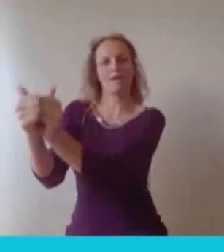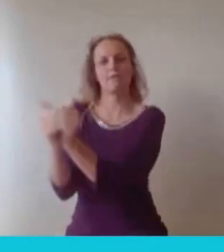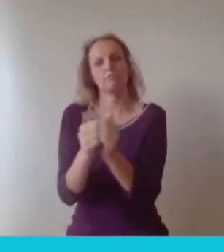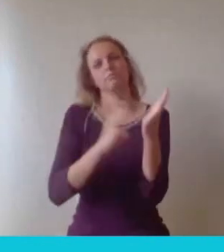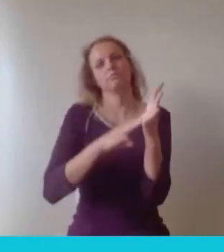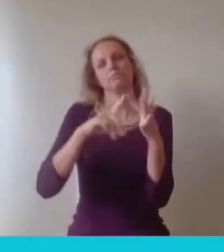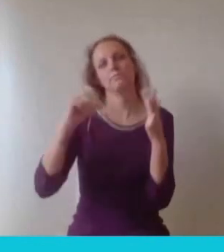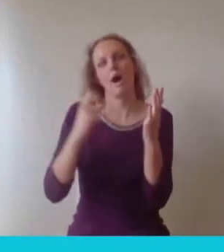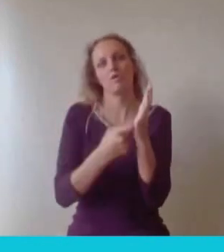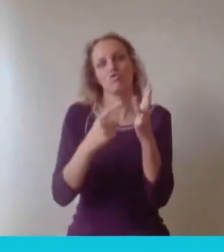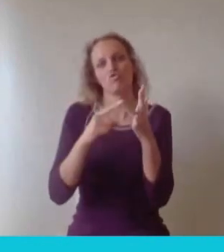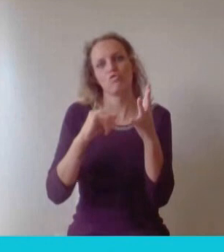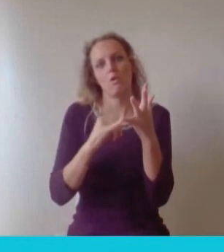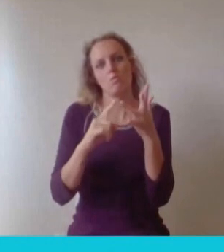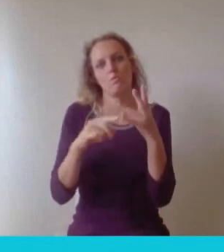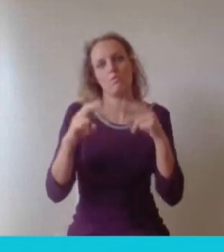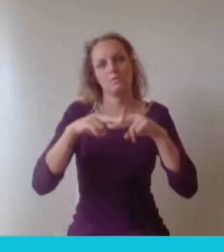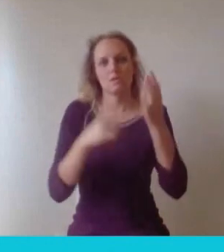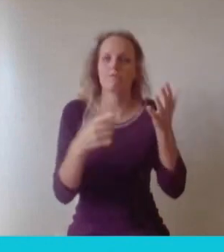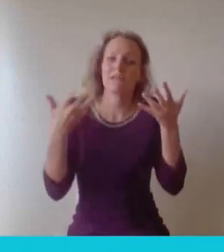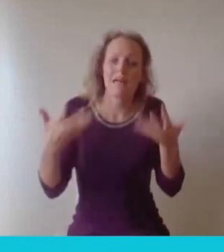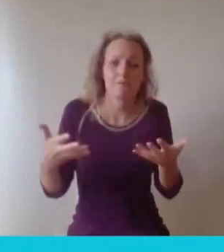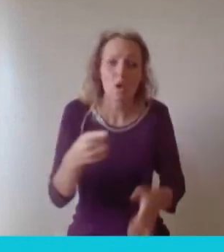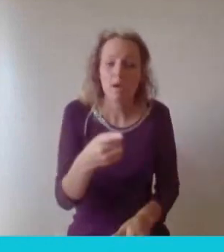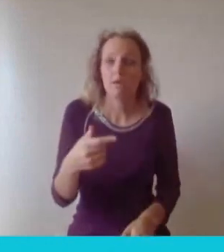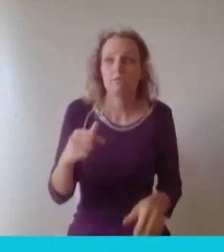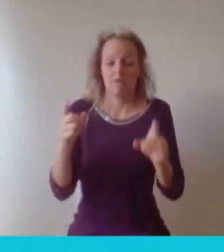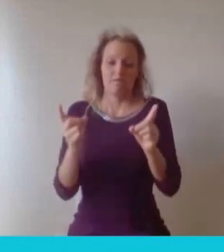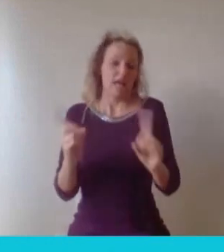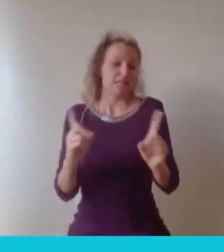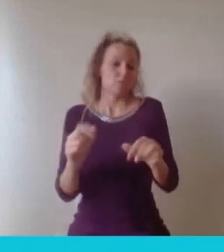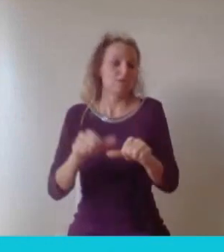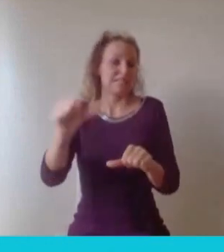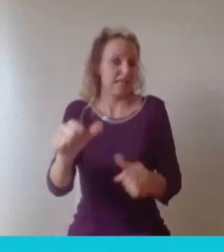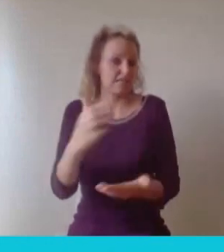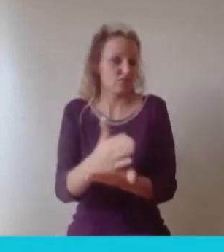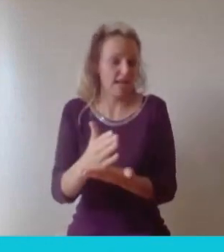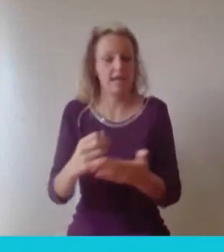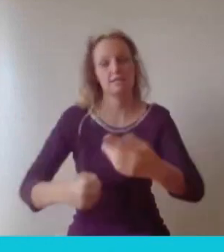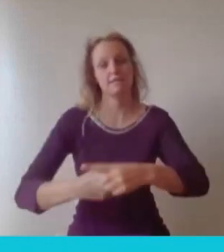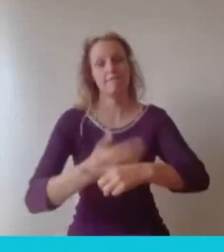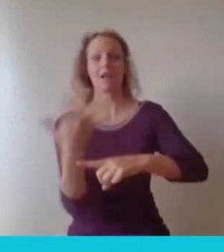that's what's next for me and then personally I'm trying to do a lot more work on kind of mental health